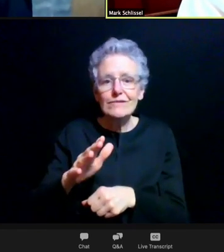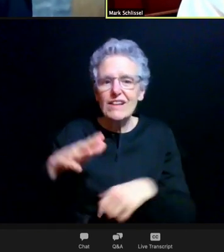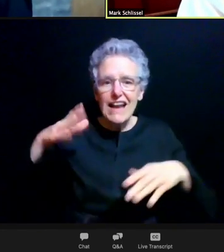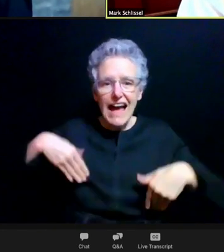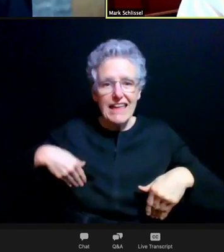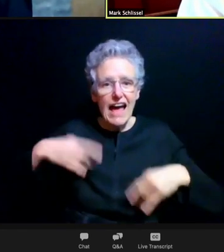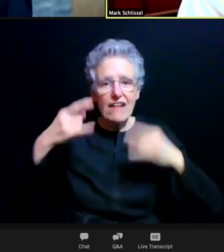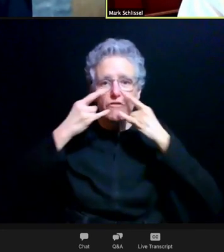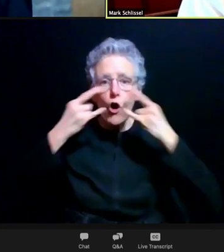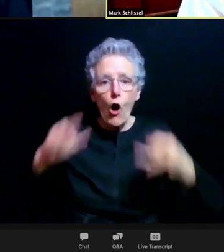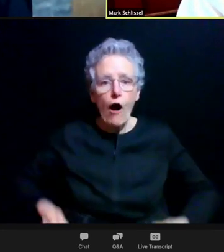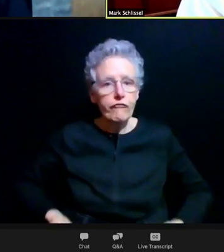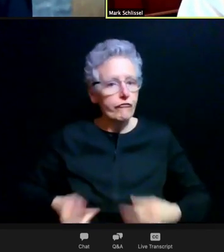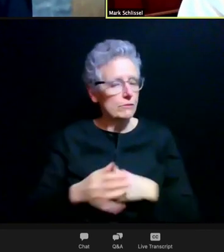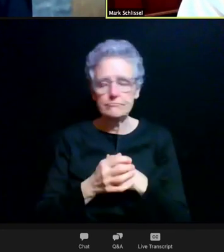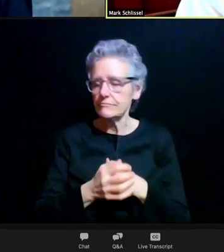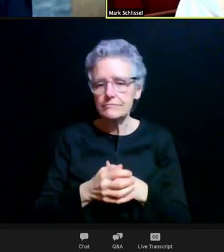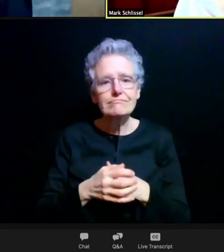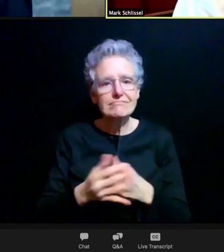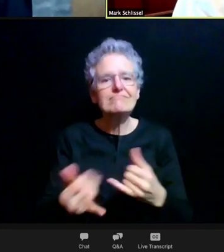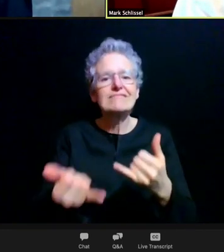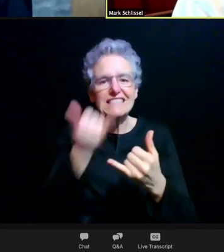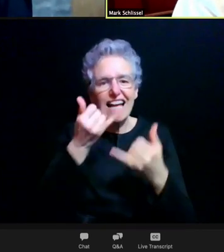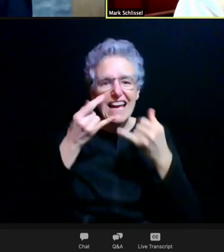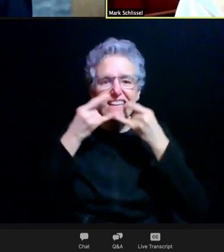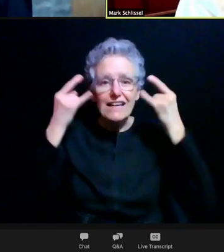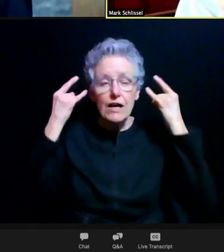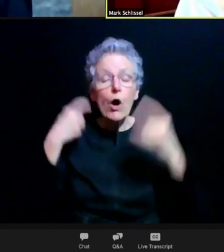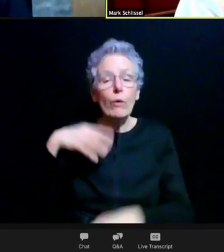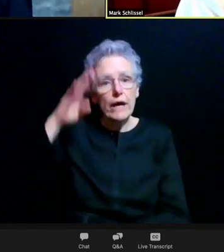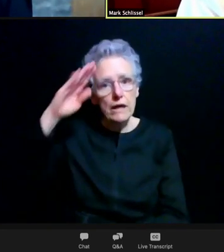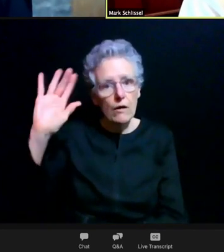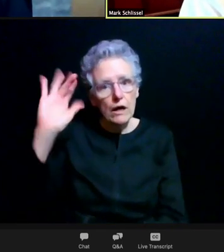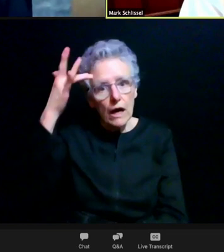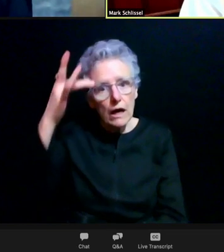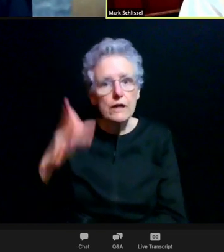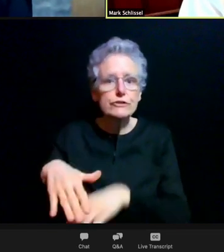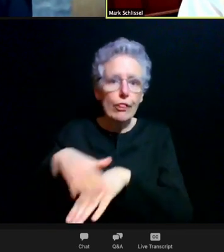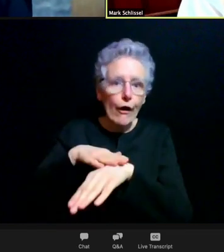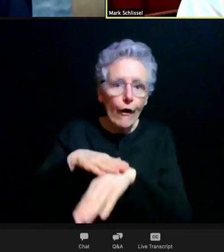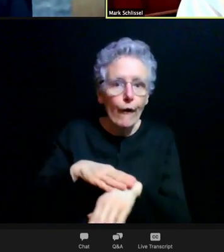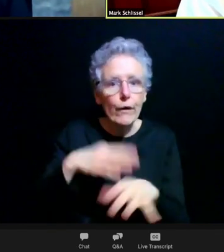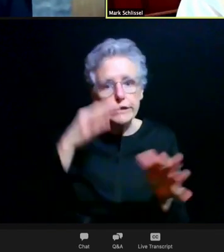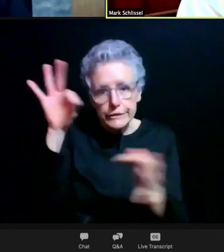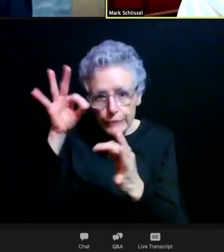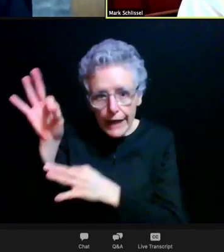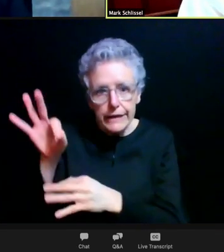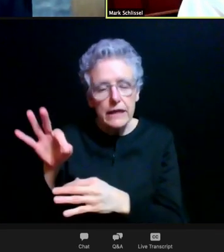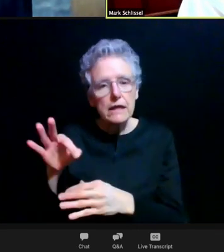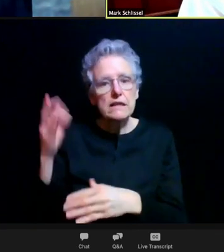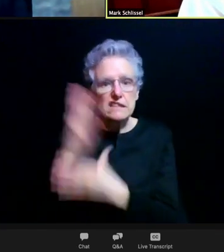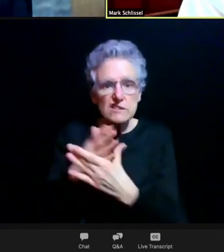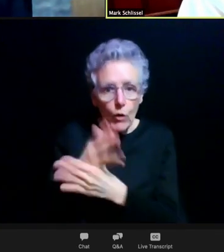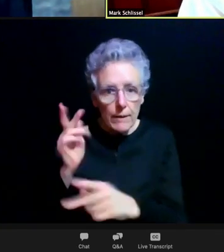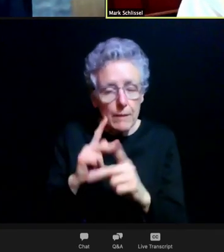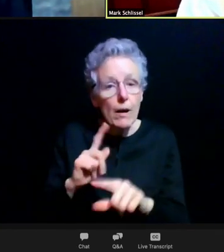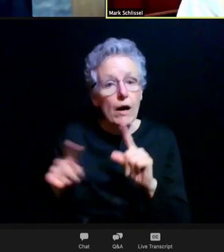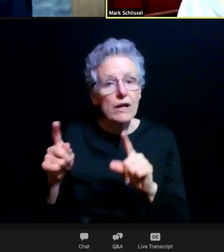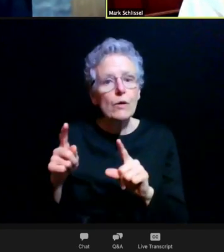but we recognize that it's a pain, it slows you down, it's distracting, it's annoying, and we're anxious to get past this stage